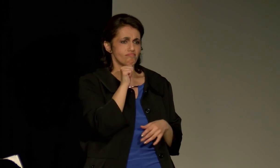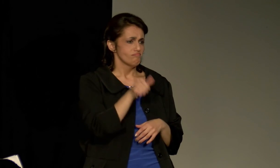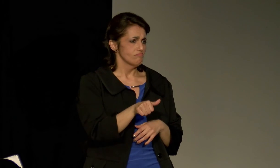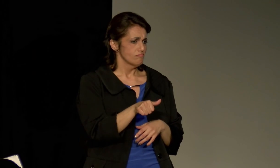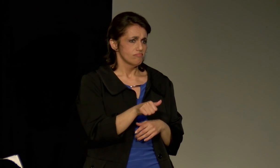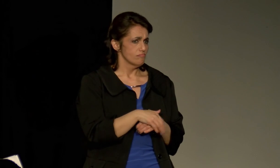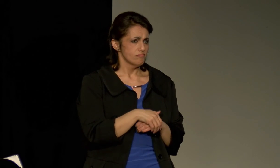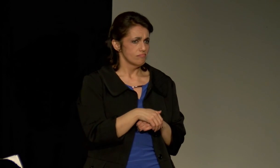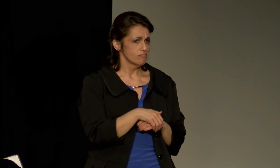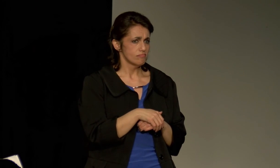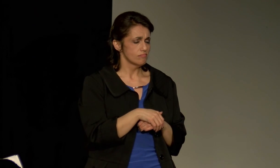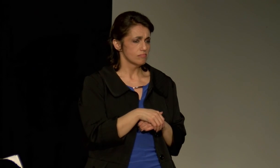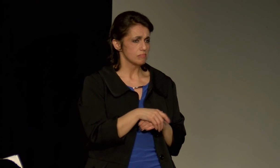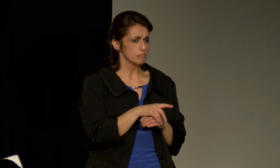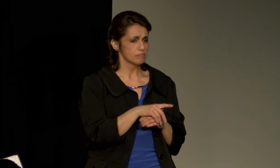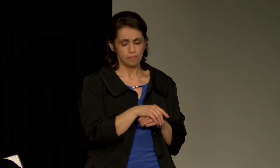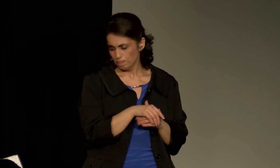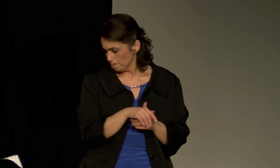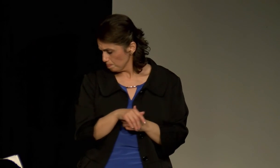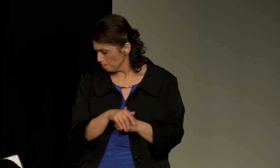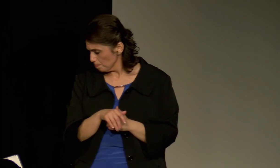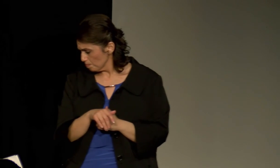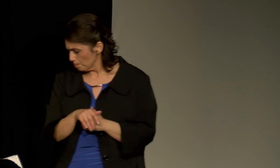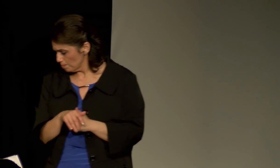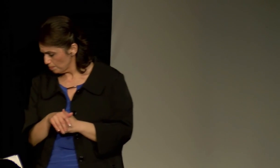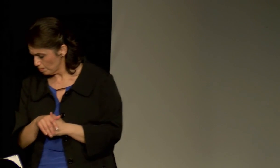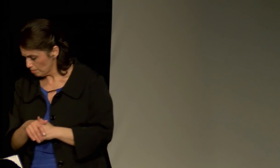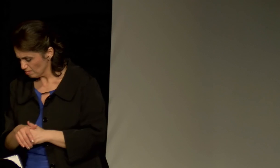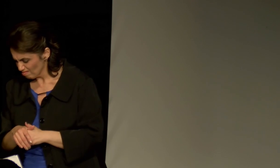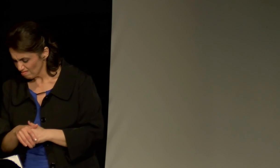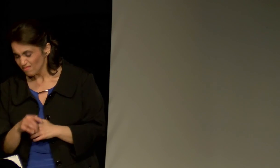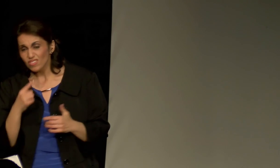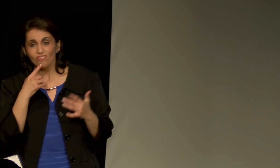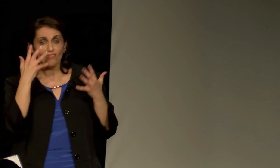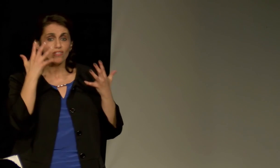They are not born with the ability to hate.